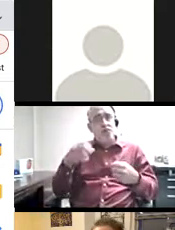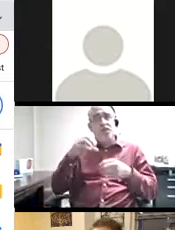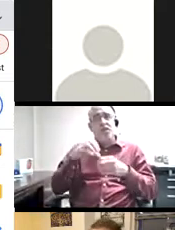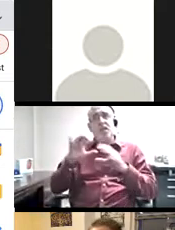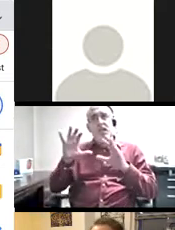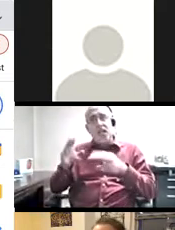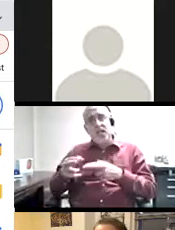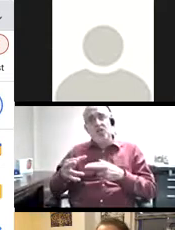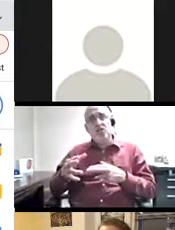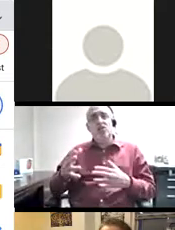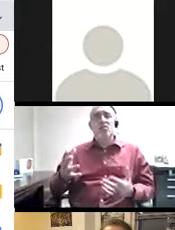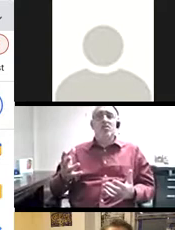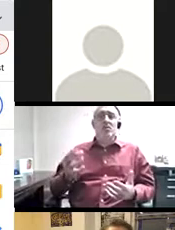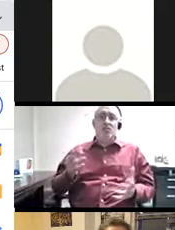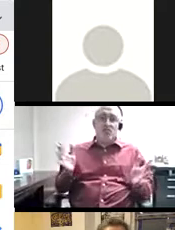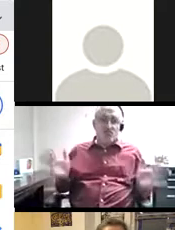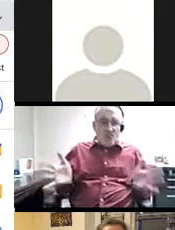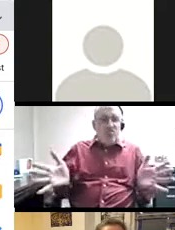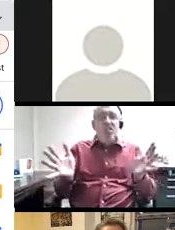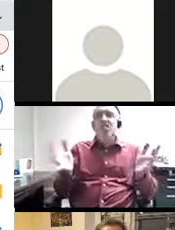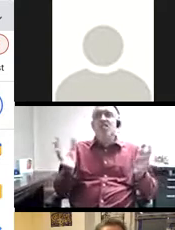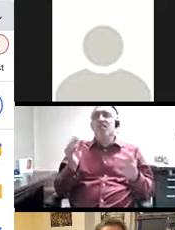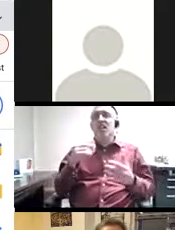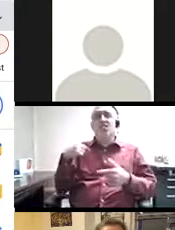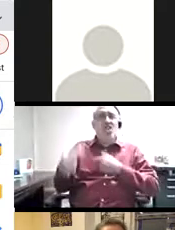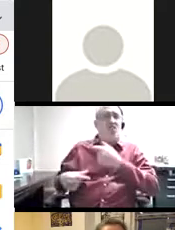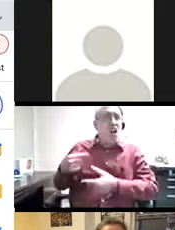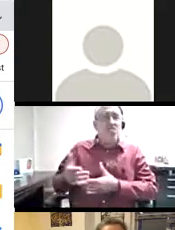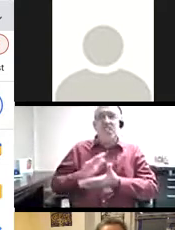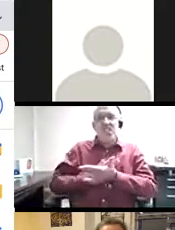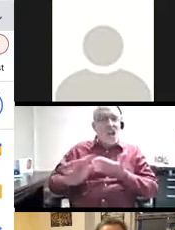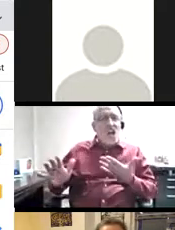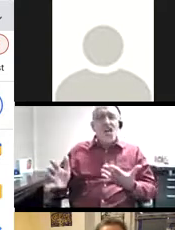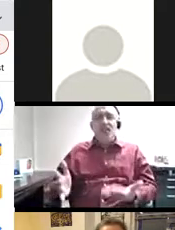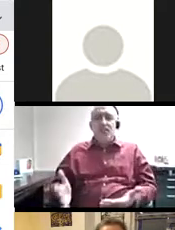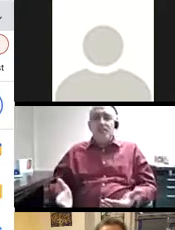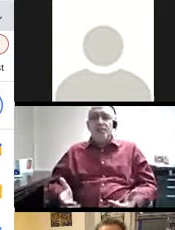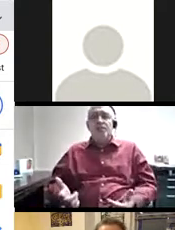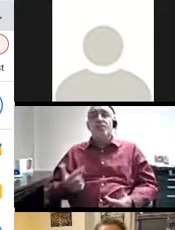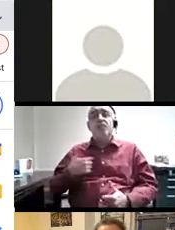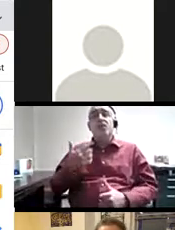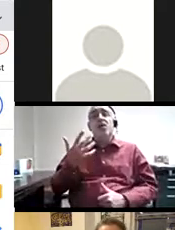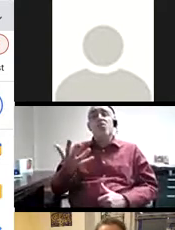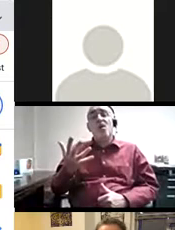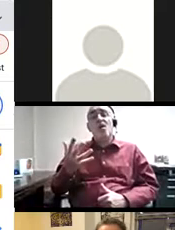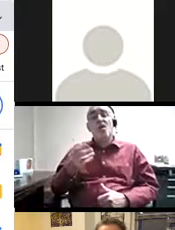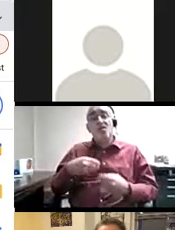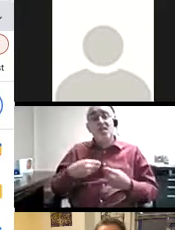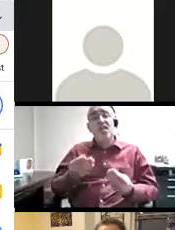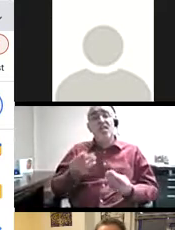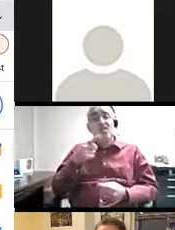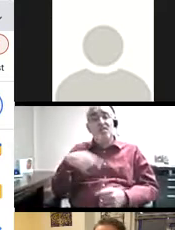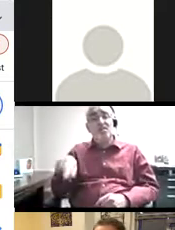in the classroom and courage and encouraging and generosity and so much more. I'd like to give